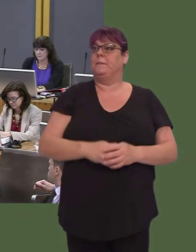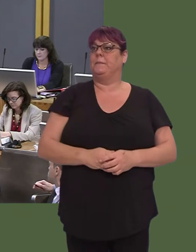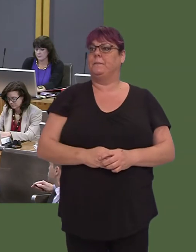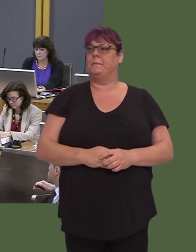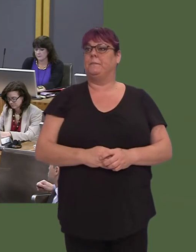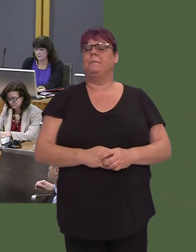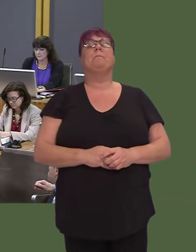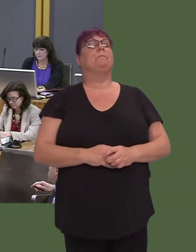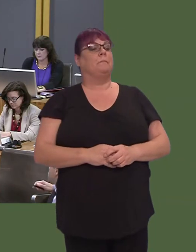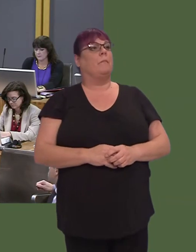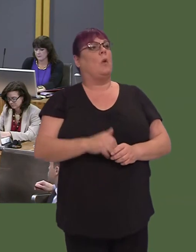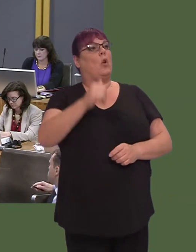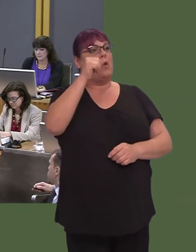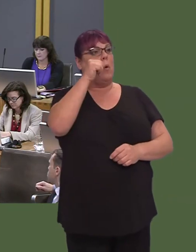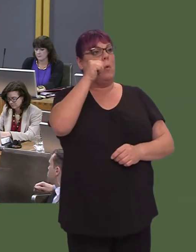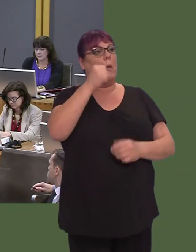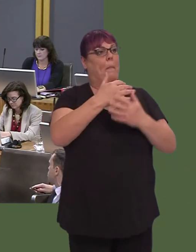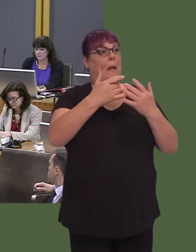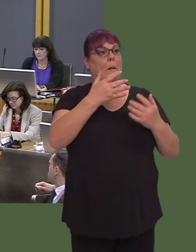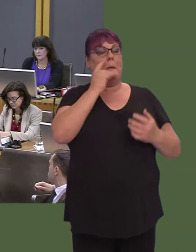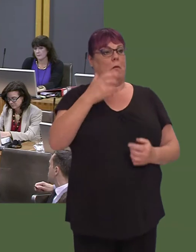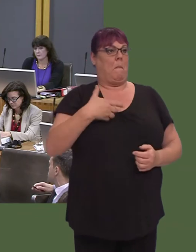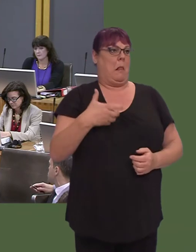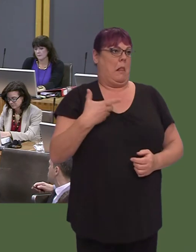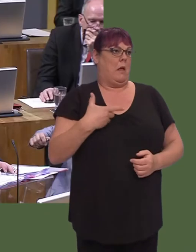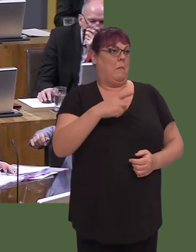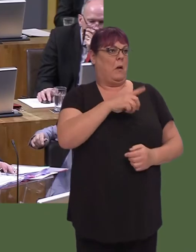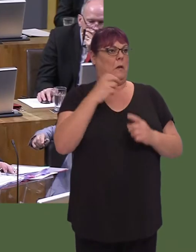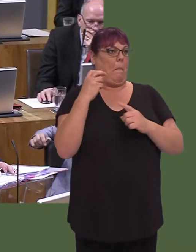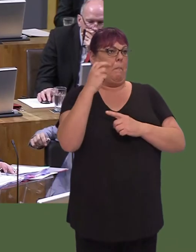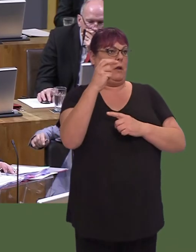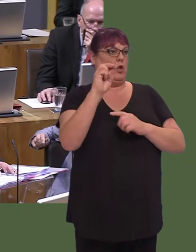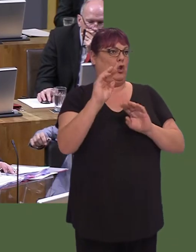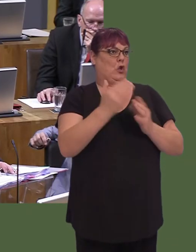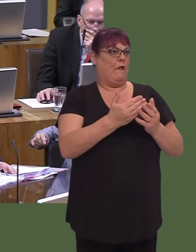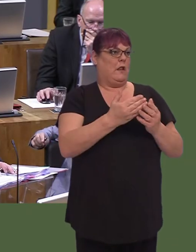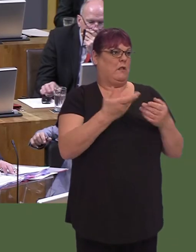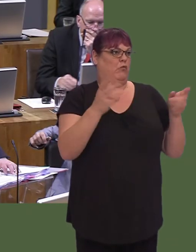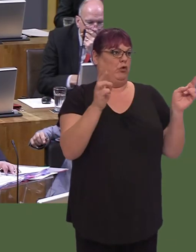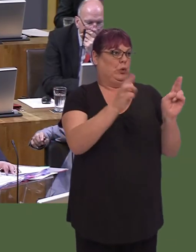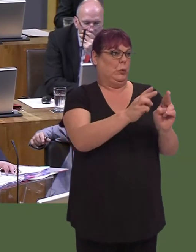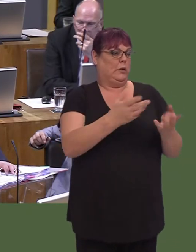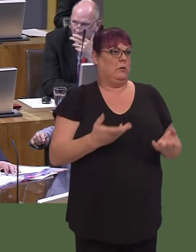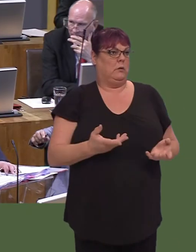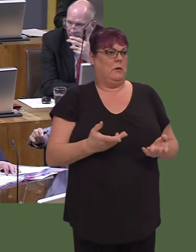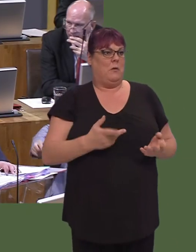of us will have had constituents come to us complaining about a bus service being cut, but of course there's nothing we can do about it because it's a privately run service, it's